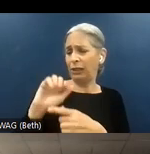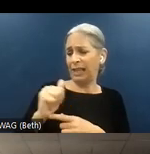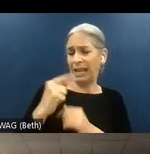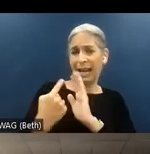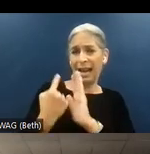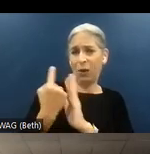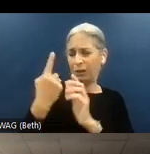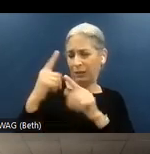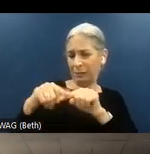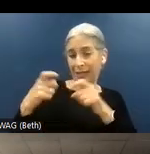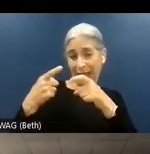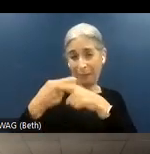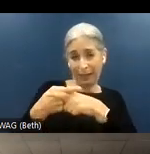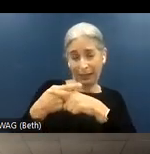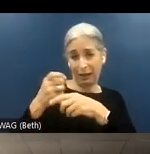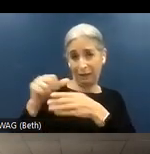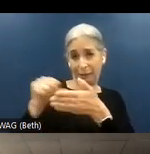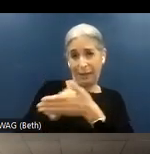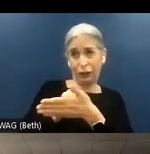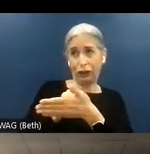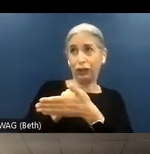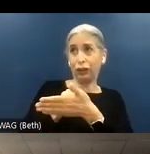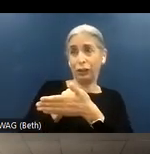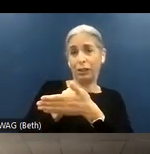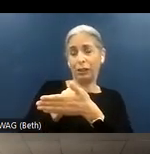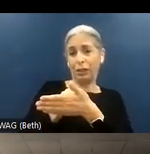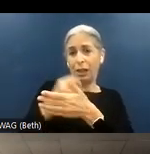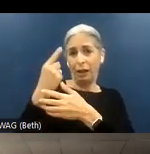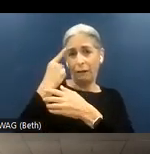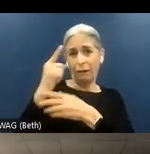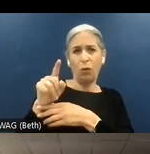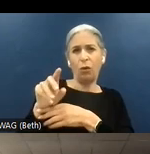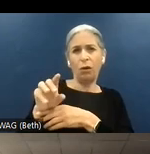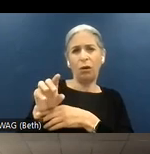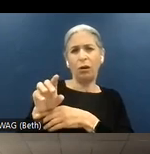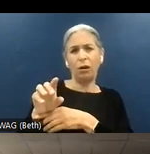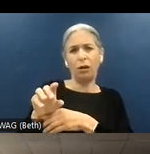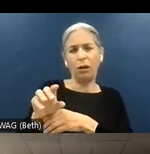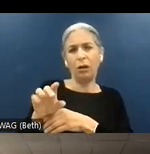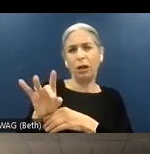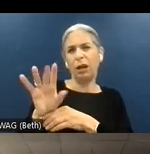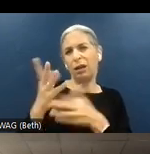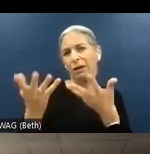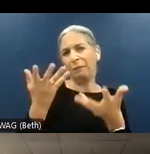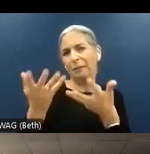complexity of the page. And for native apps, we are more or less around the same -- the